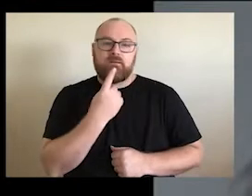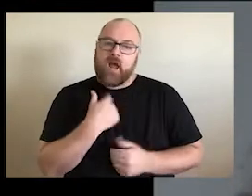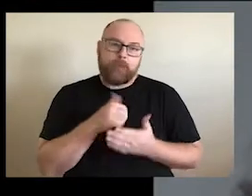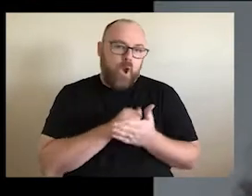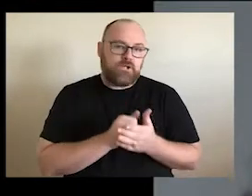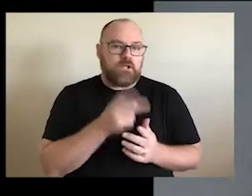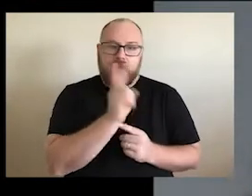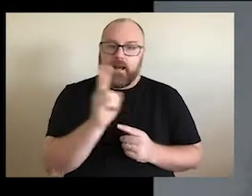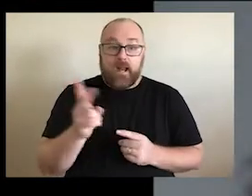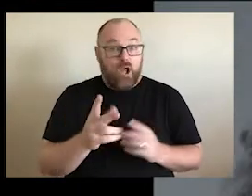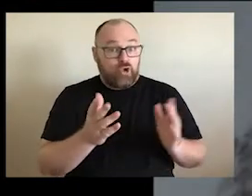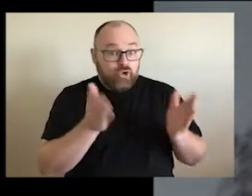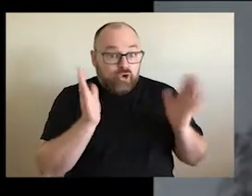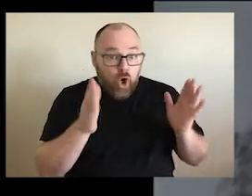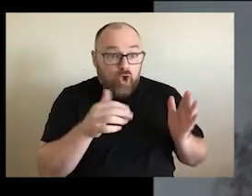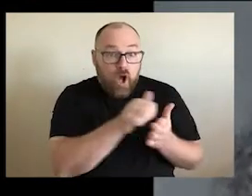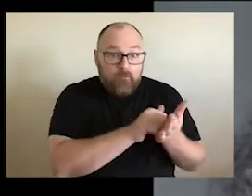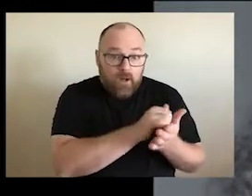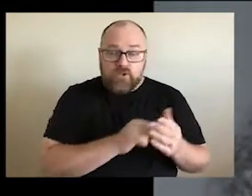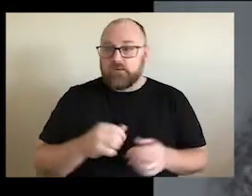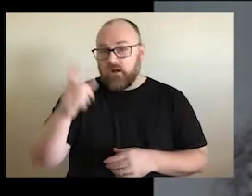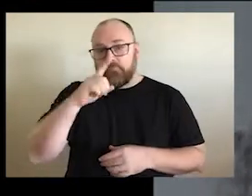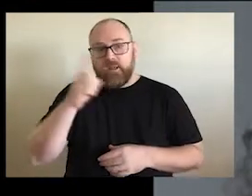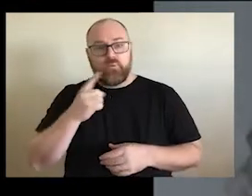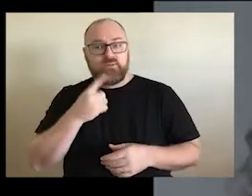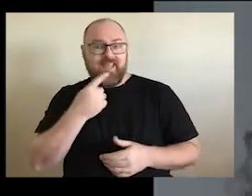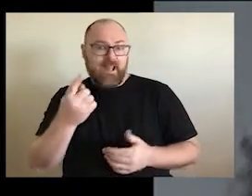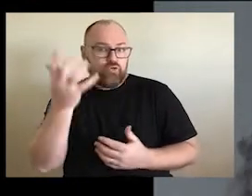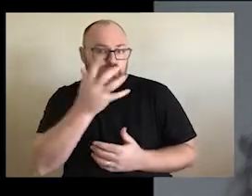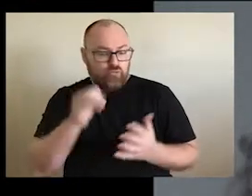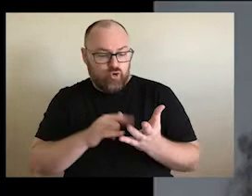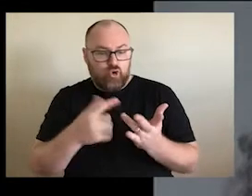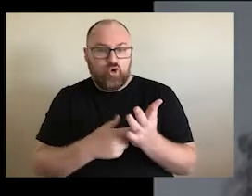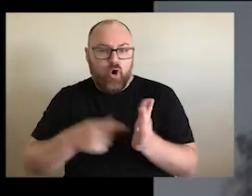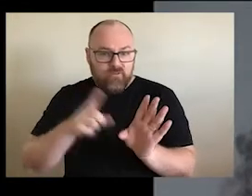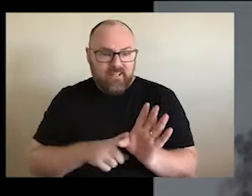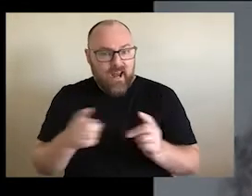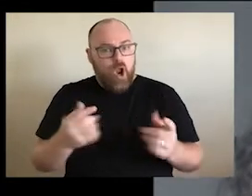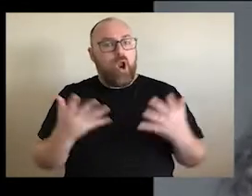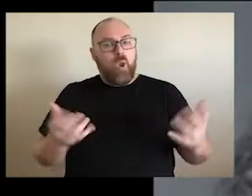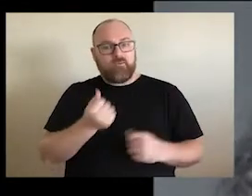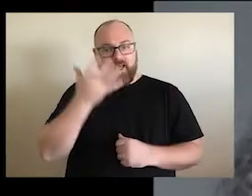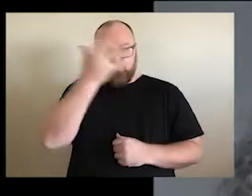The church is apologising, in the sorry books around and and a lot of the Aboriginal people know that